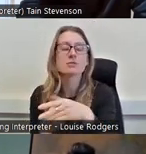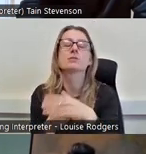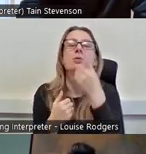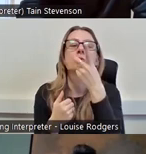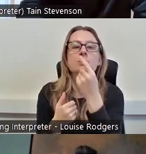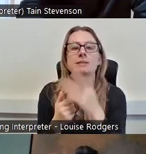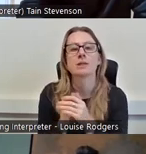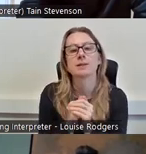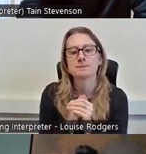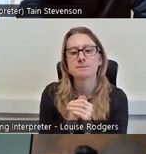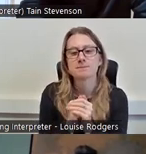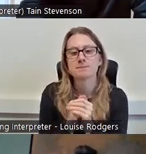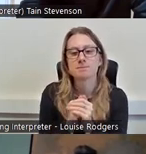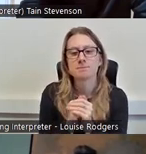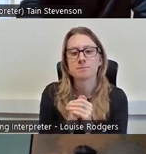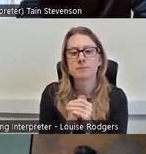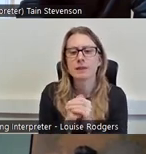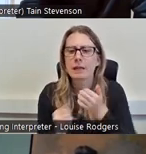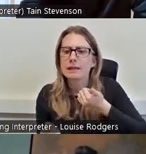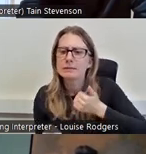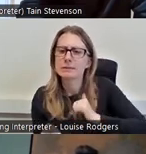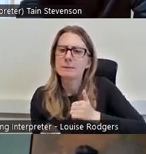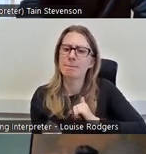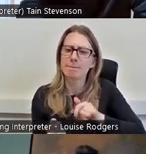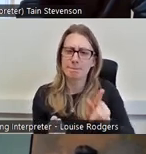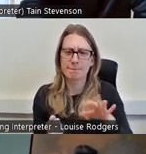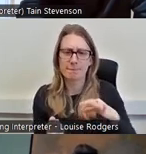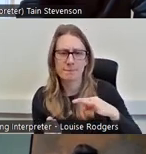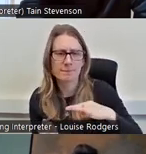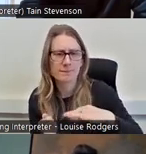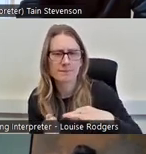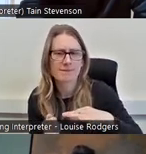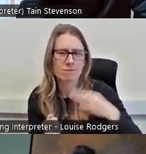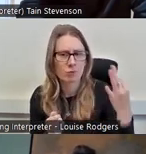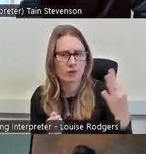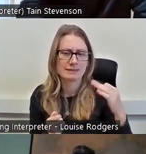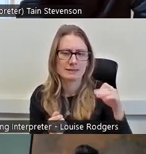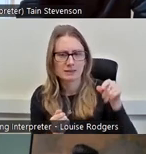challenging assumptions that, you know, within your organisation that volunteering is the only